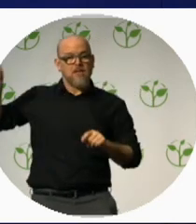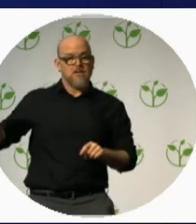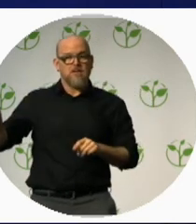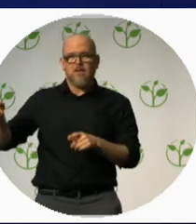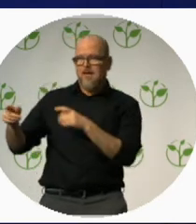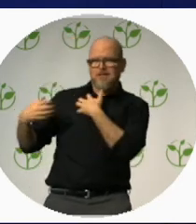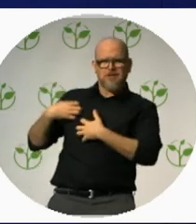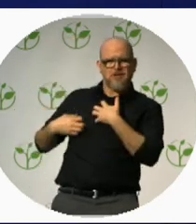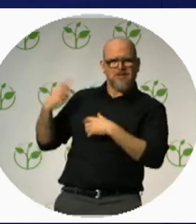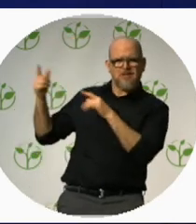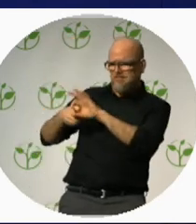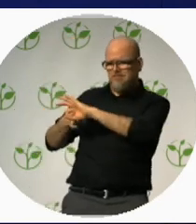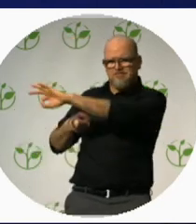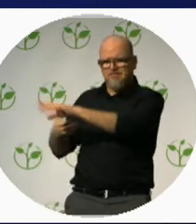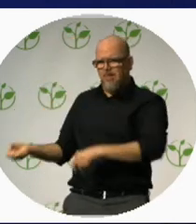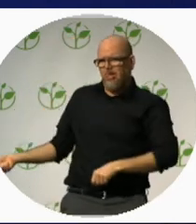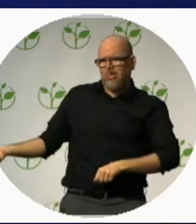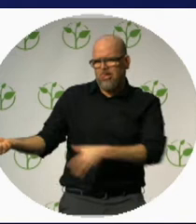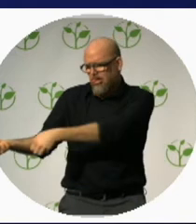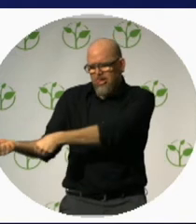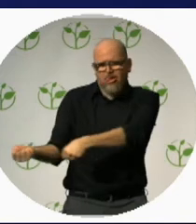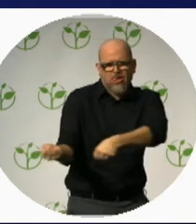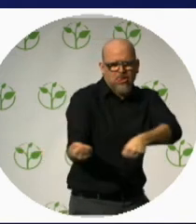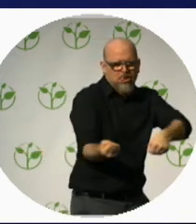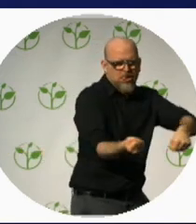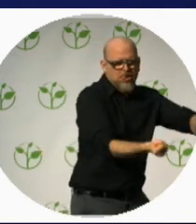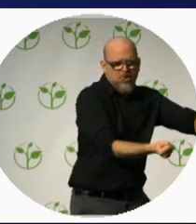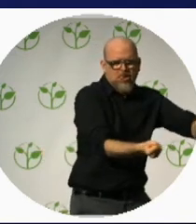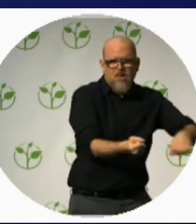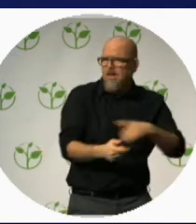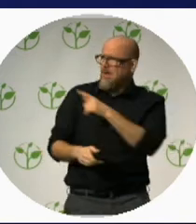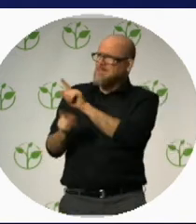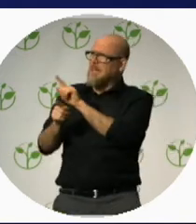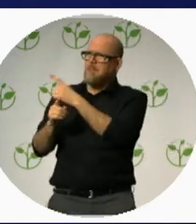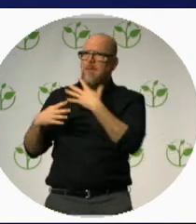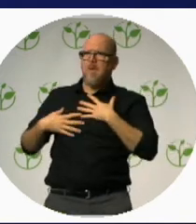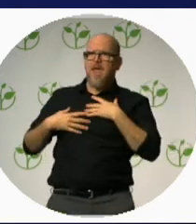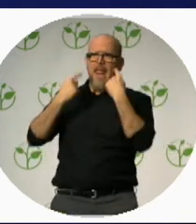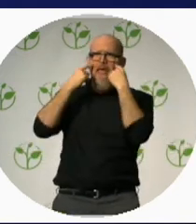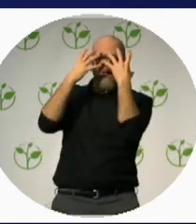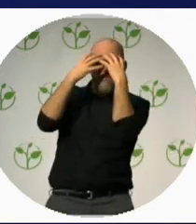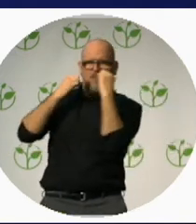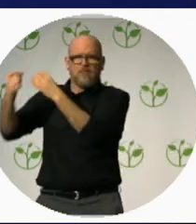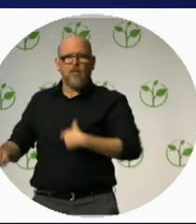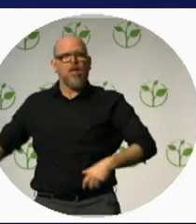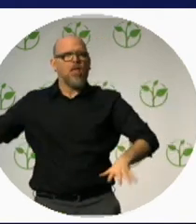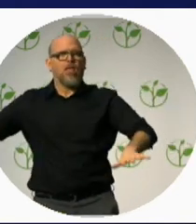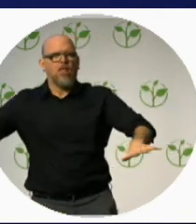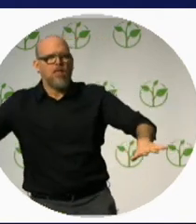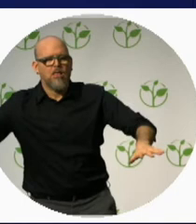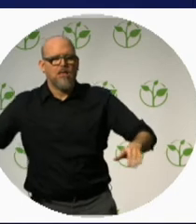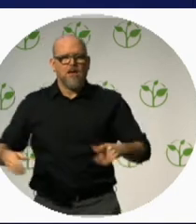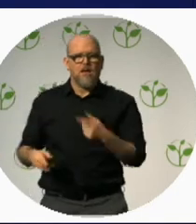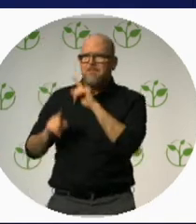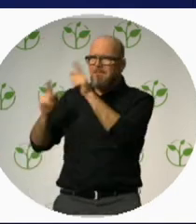Daniel Kish: It’s impressions about blindness that are far more threatening to blind people